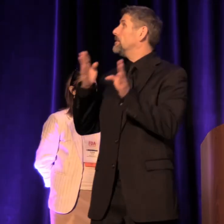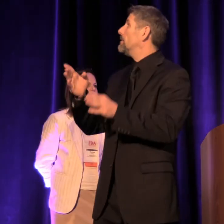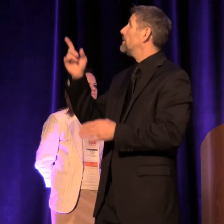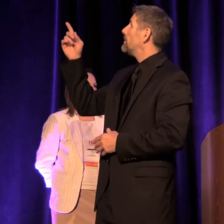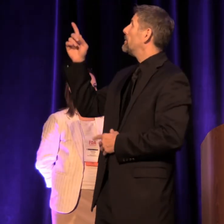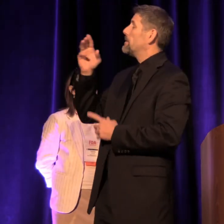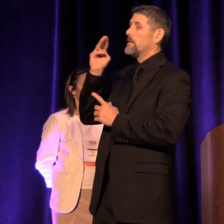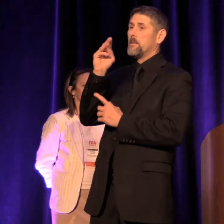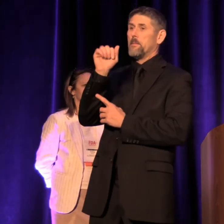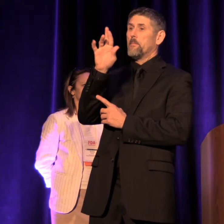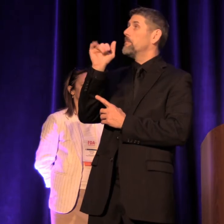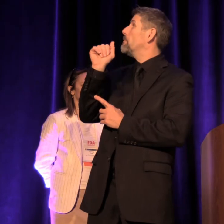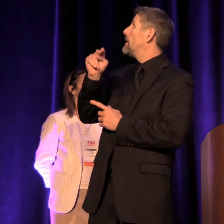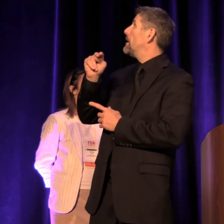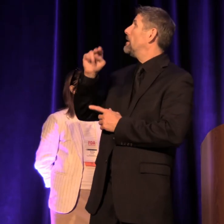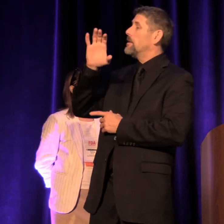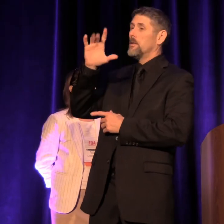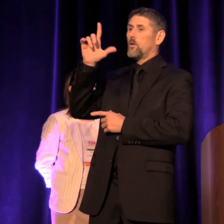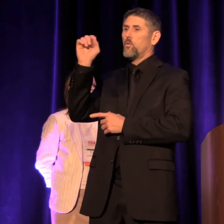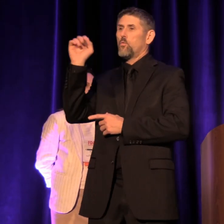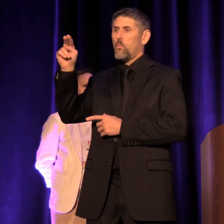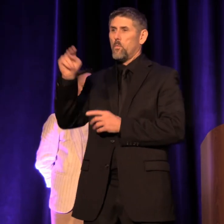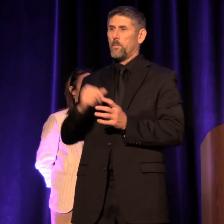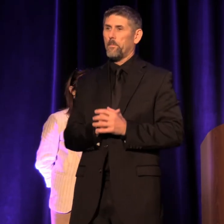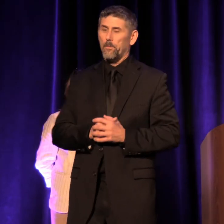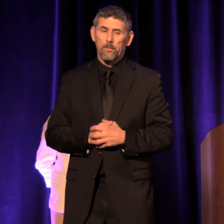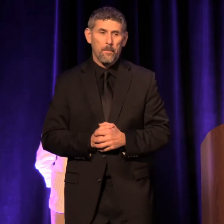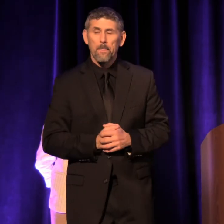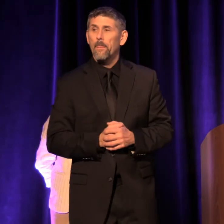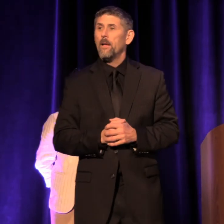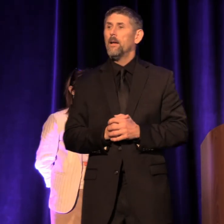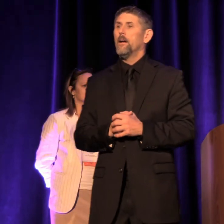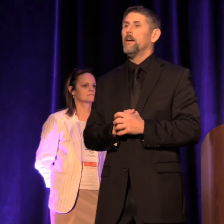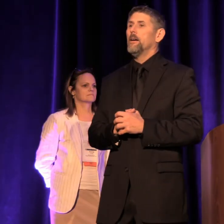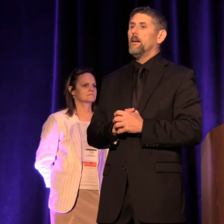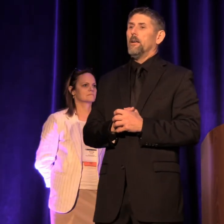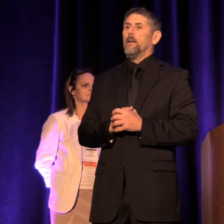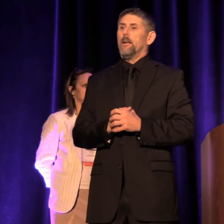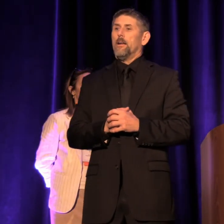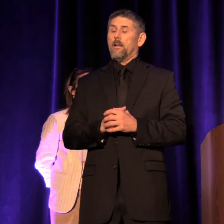Miriam Colón. "Giving this to the children,